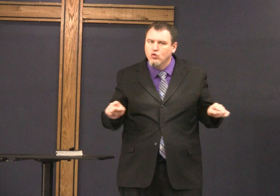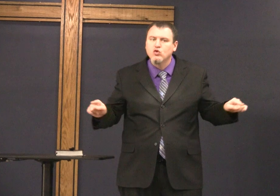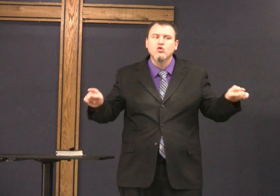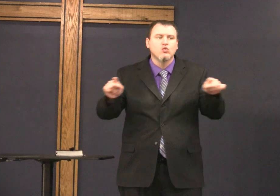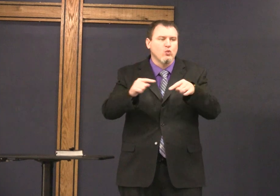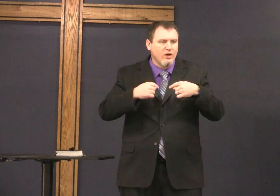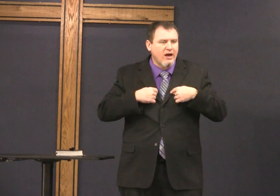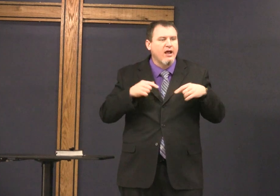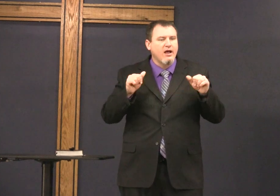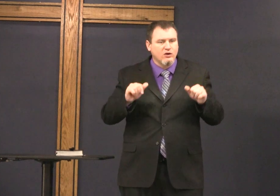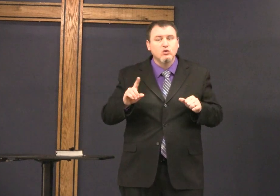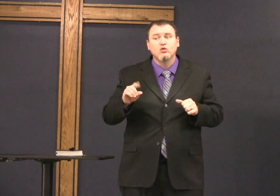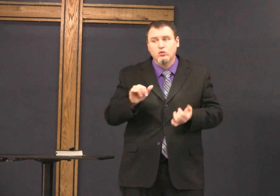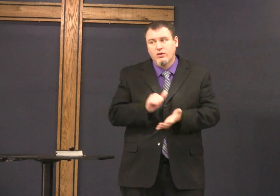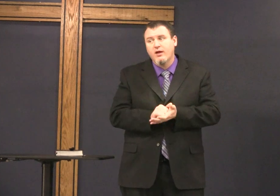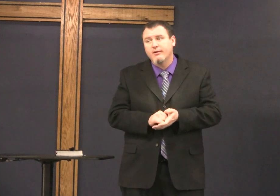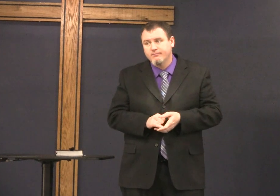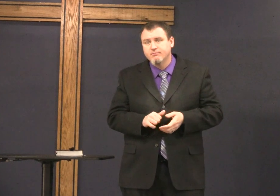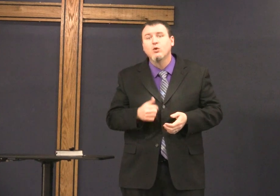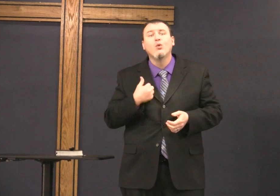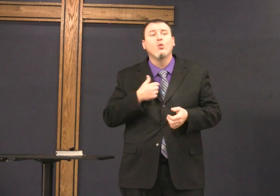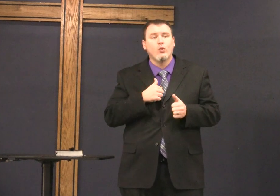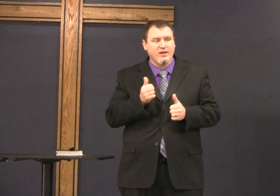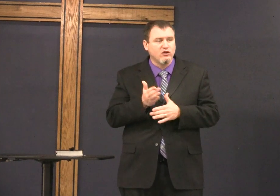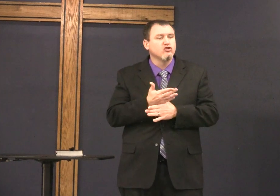it was worth it to do it just do that